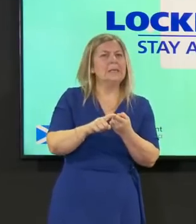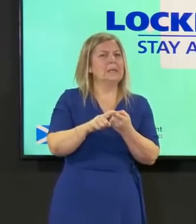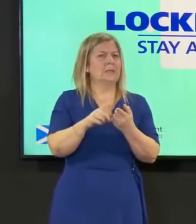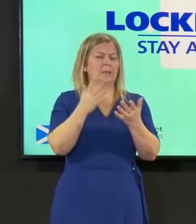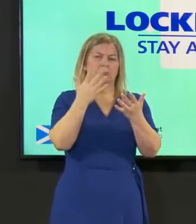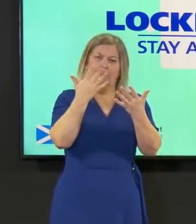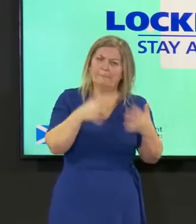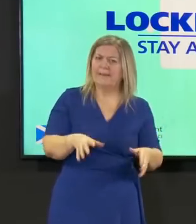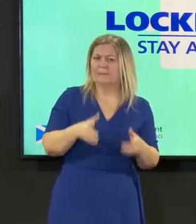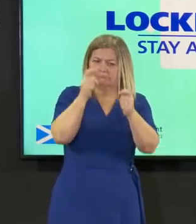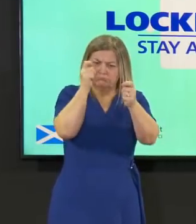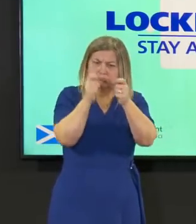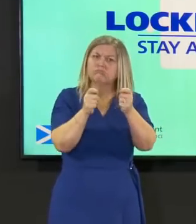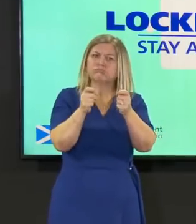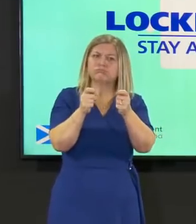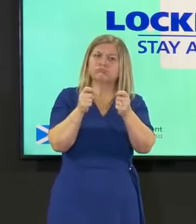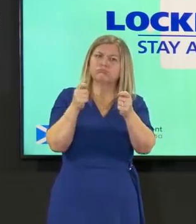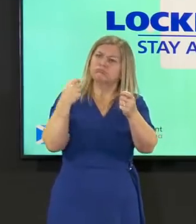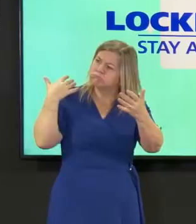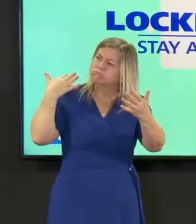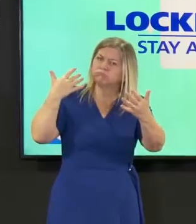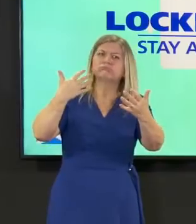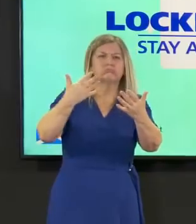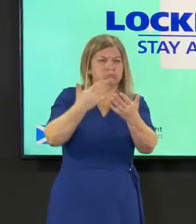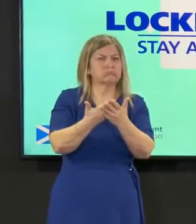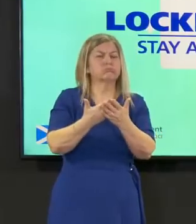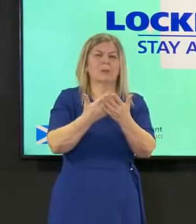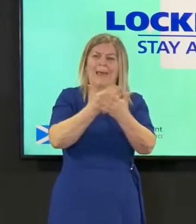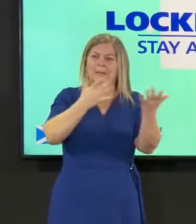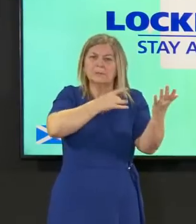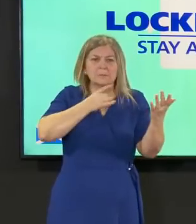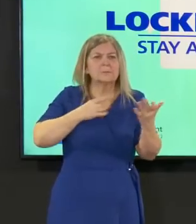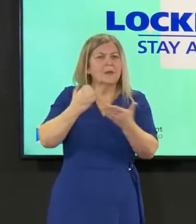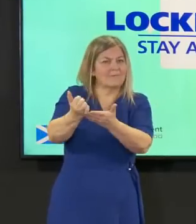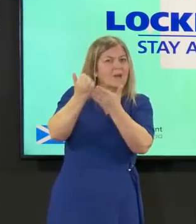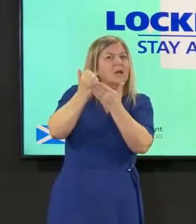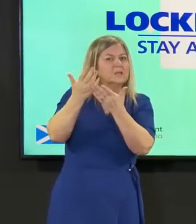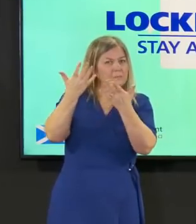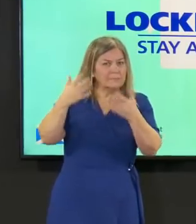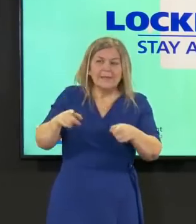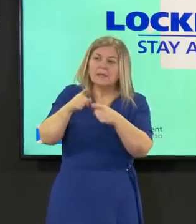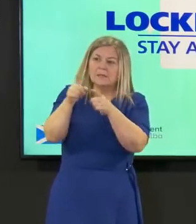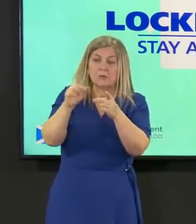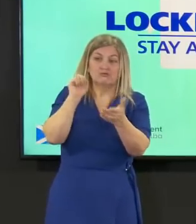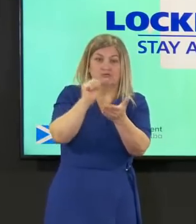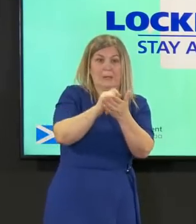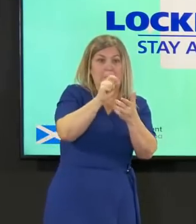that we provide in line with the clinical advice that we get about what is the right ppe in what